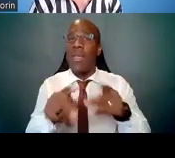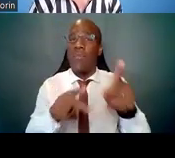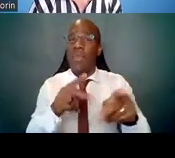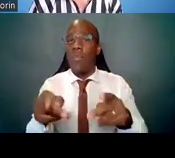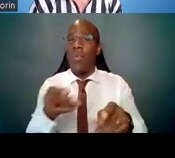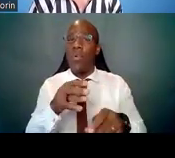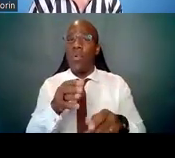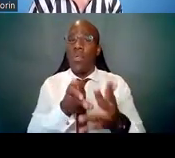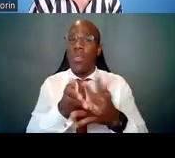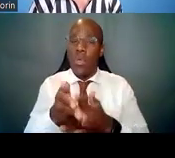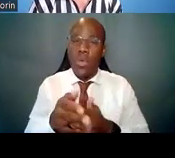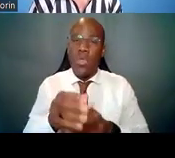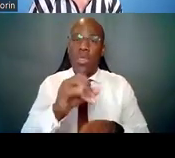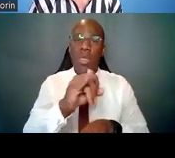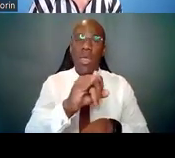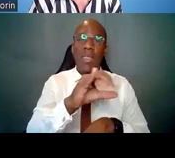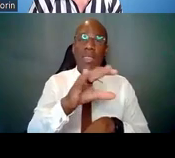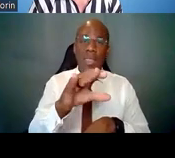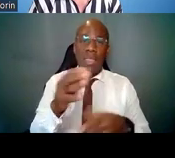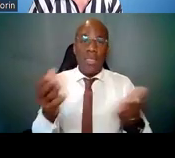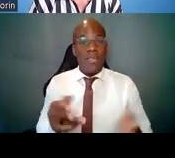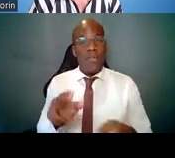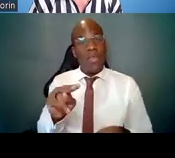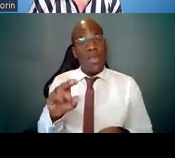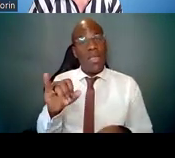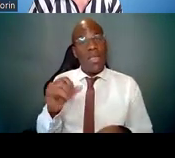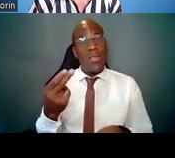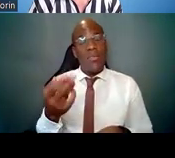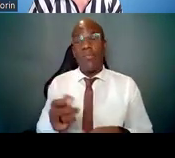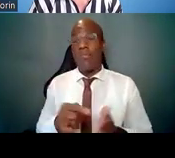and ICs here at the NIH, so just program officers, program directors.